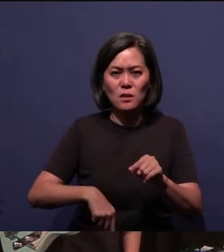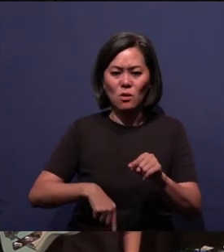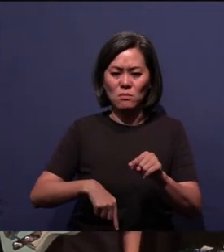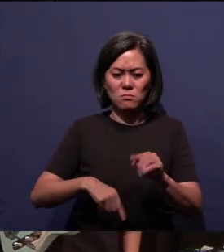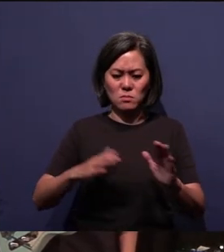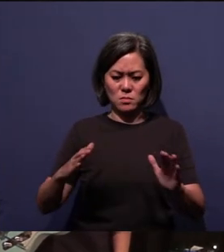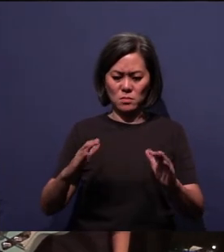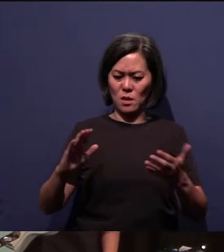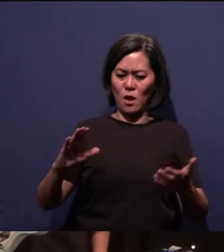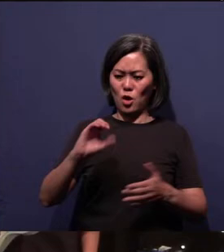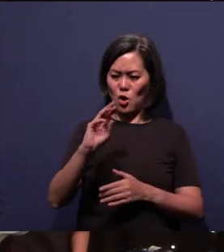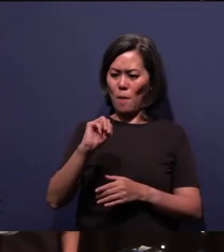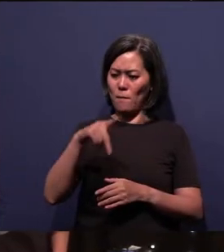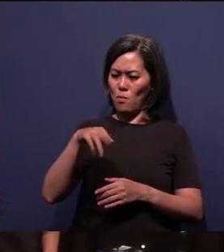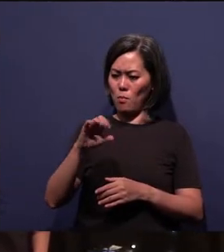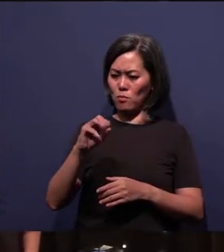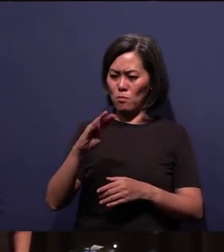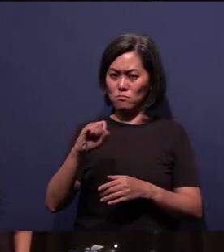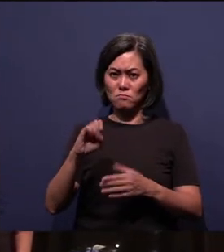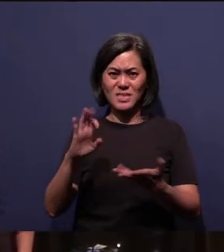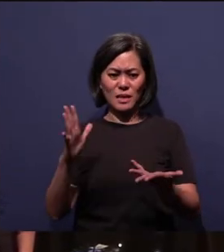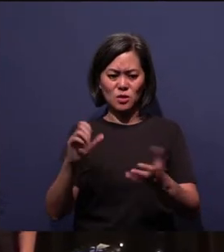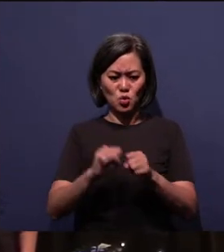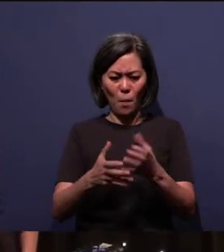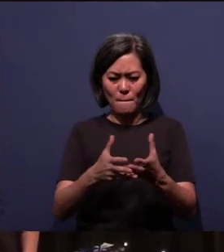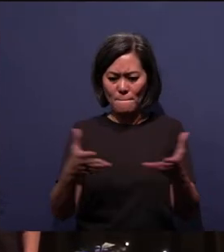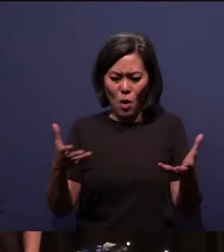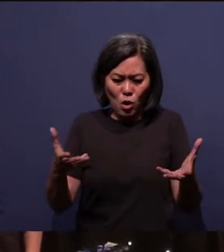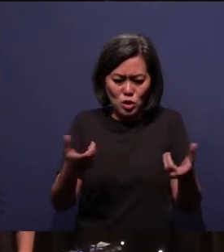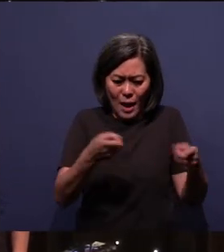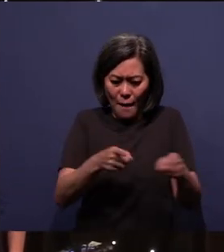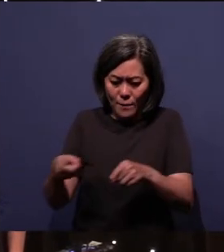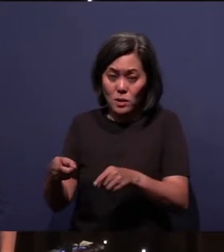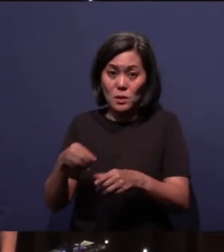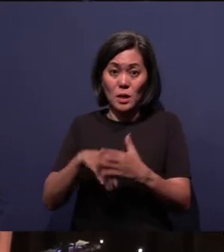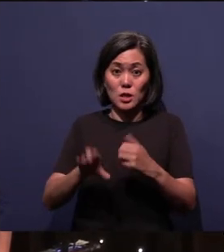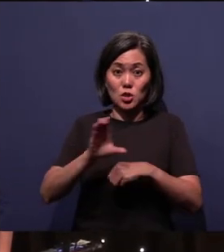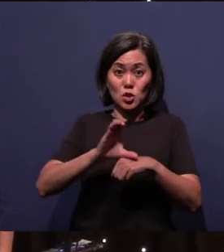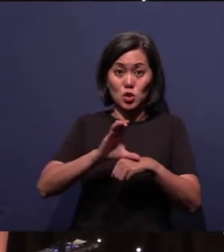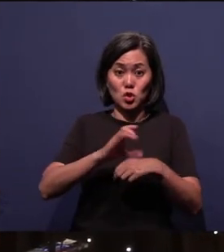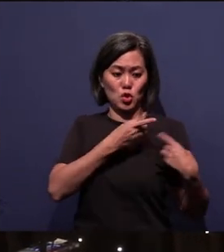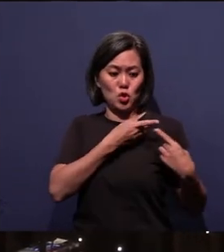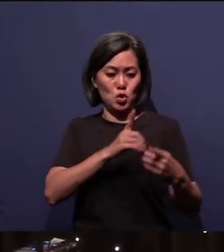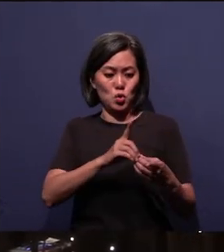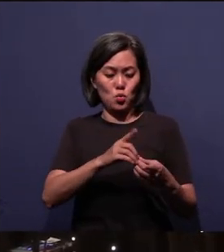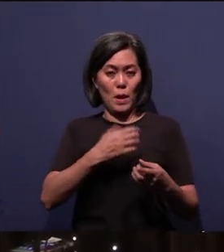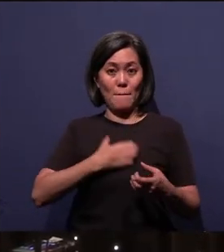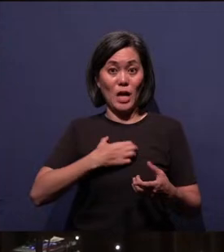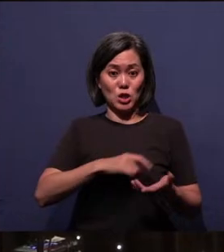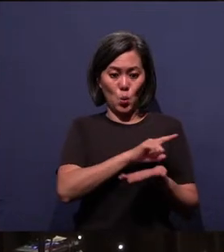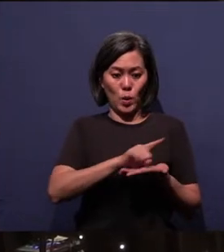Throughout Passion Week, so much happened in our church. We find that from the Monday to Thursday of Passion Week,